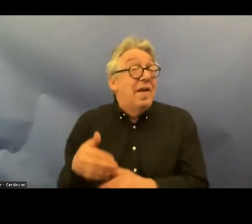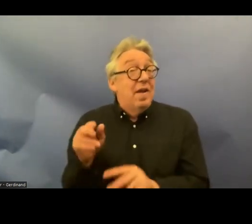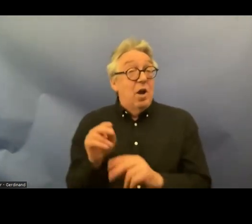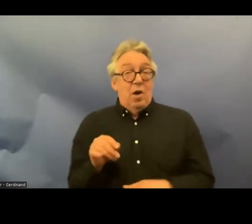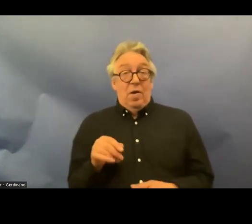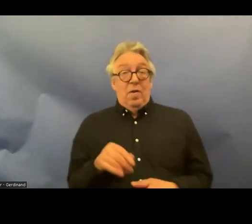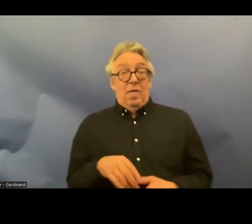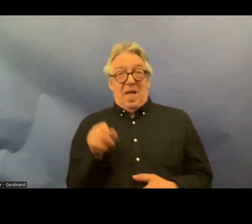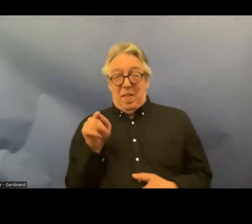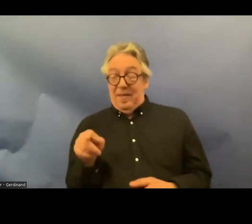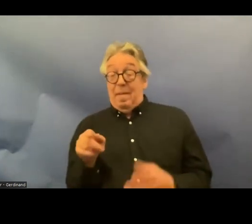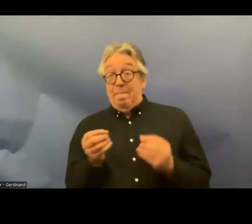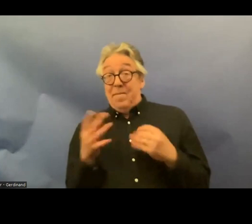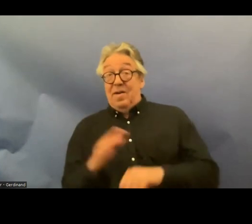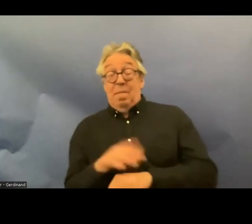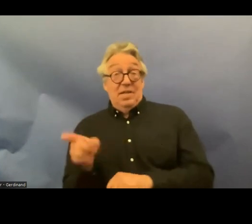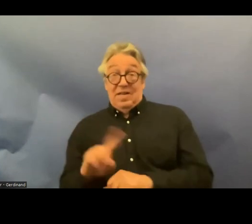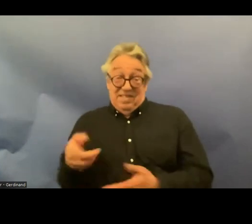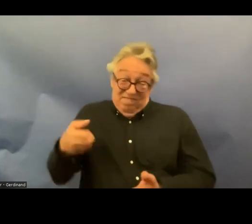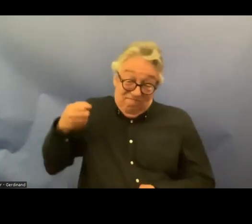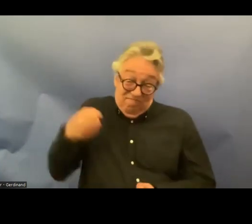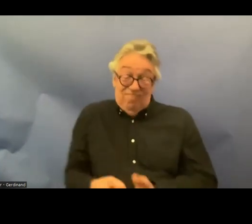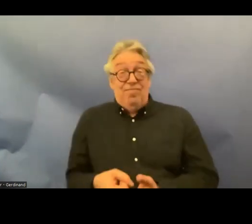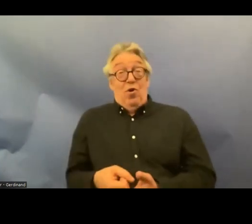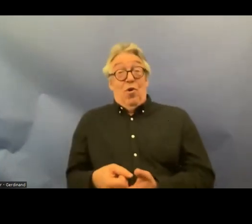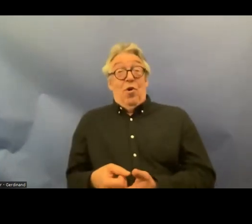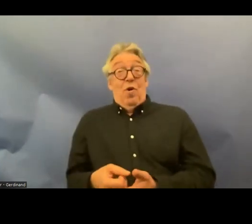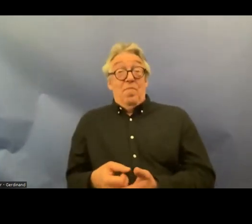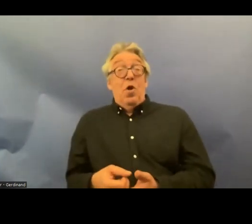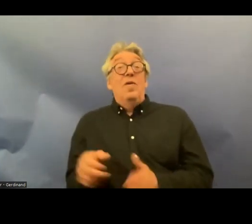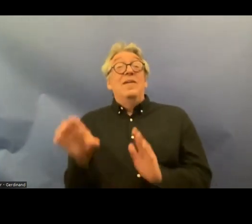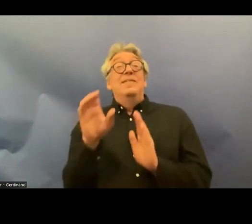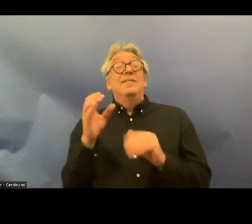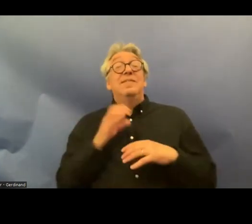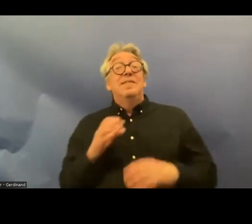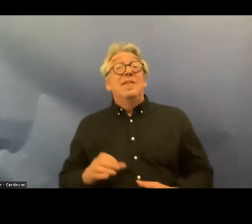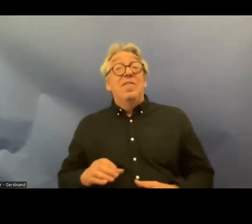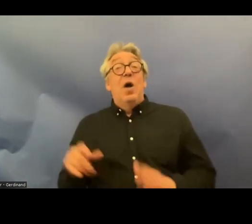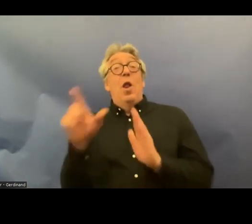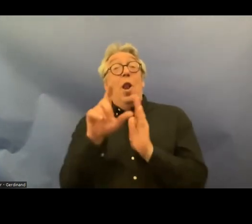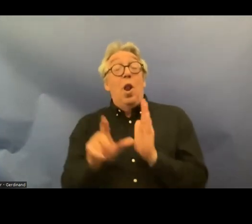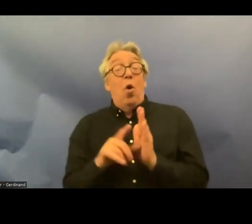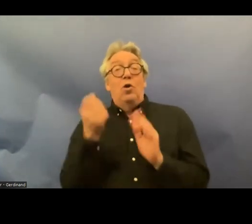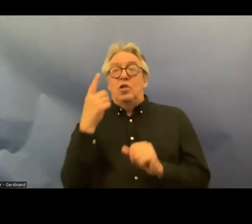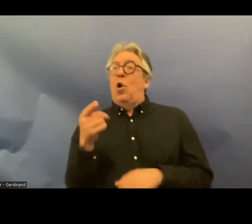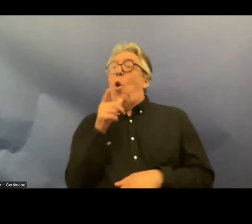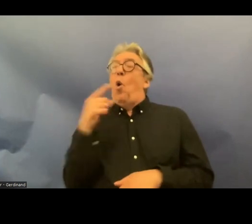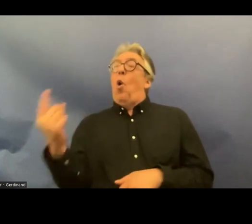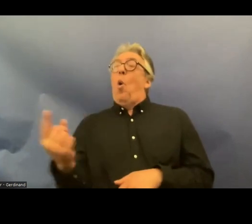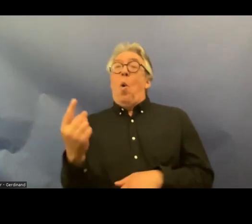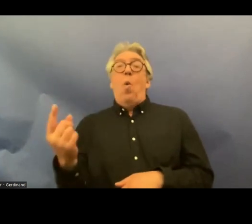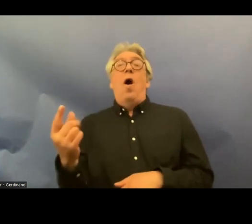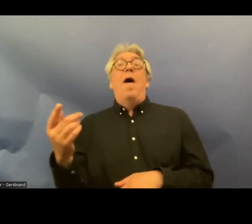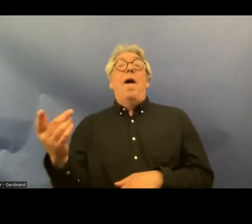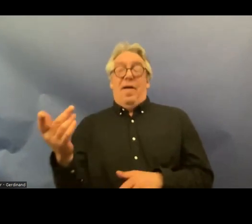the root of civil law understanding of who is competent to have a legally